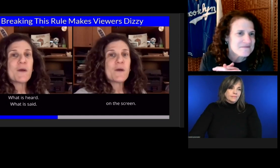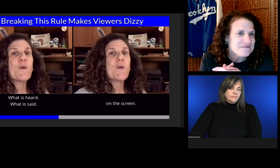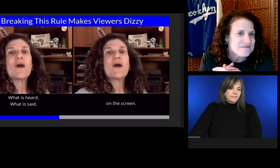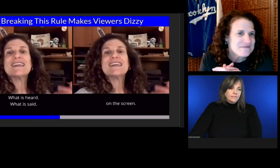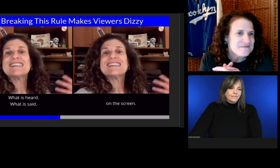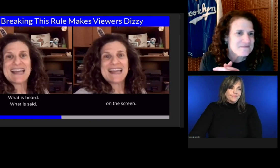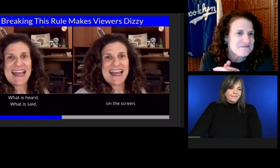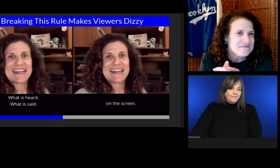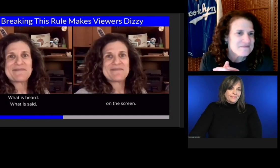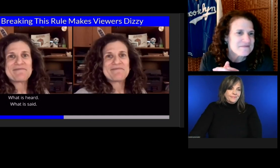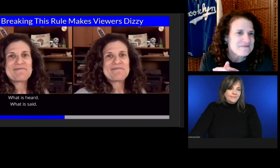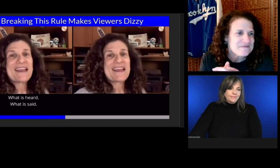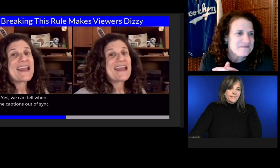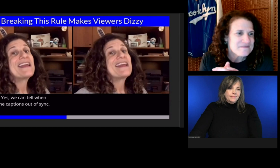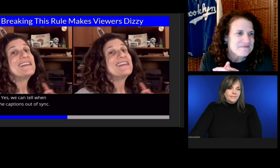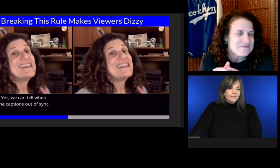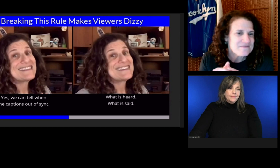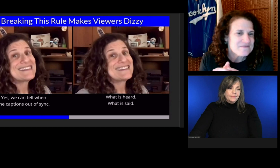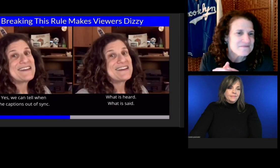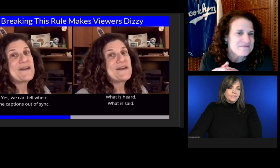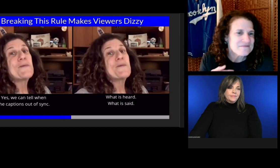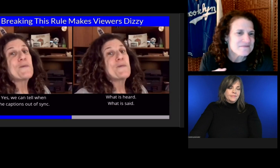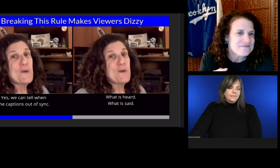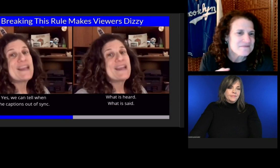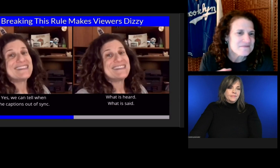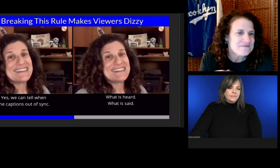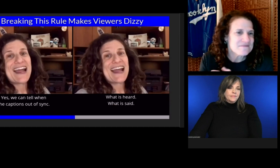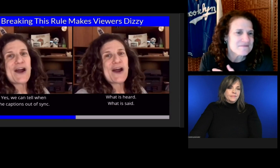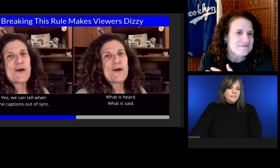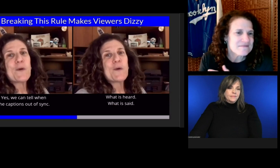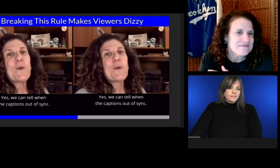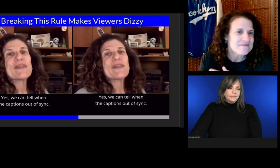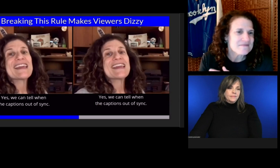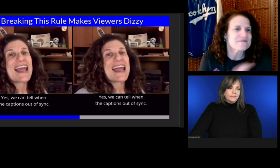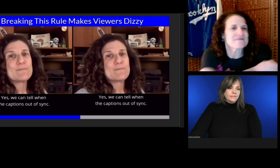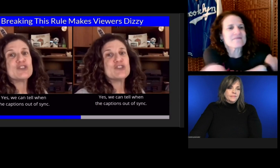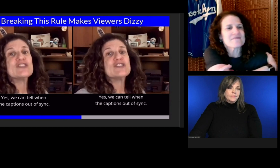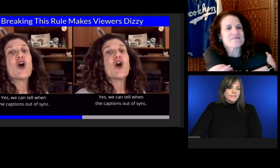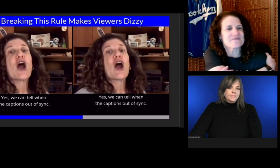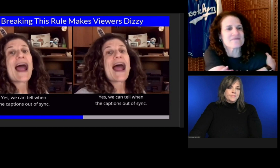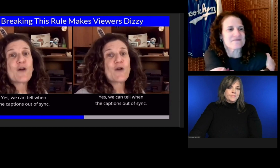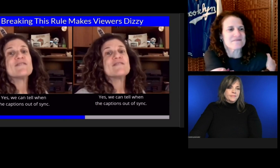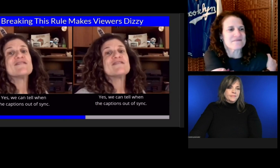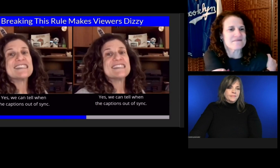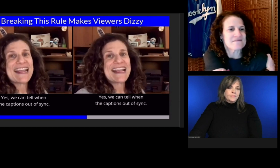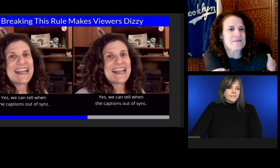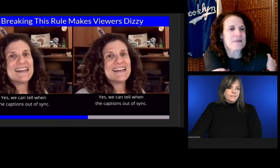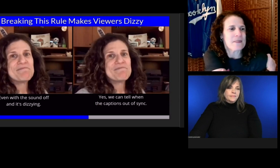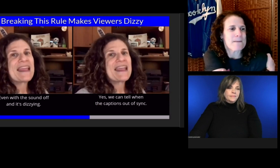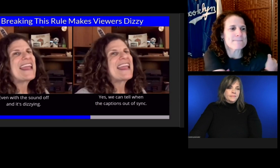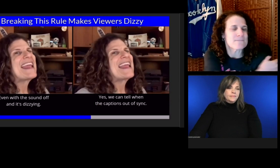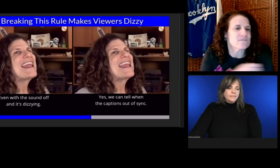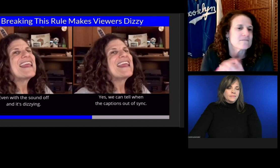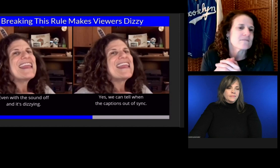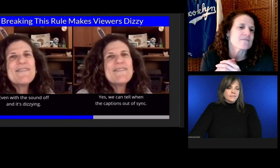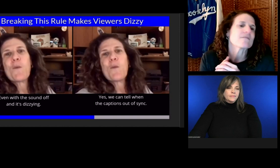What is said. Yes, we can tell when the captions are out of sync.